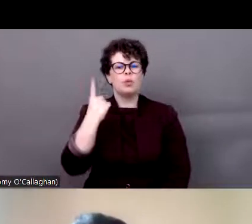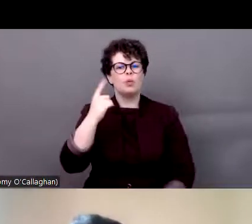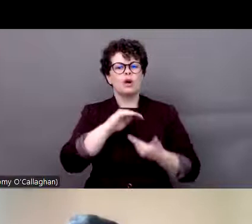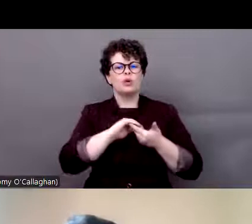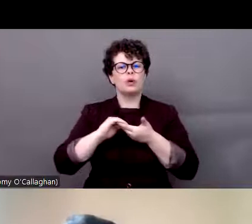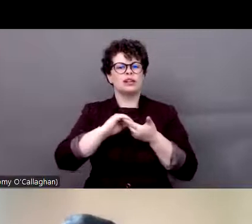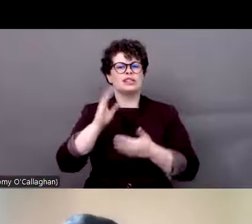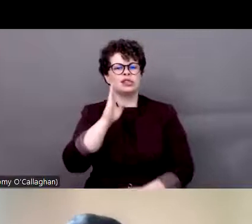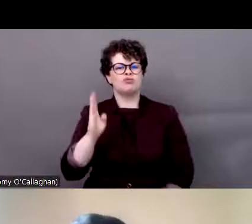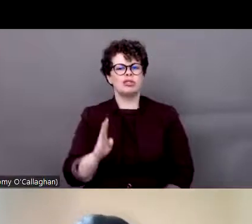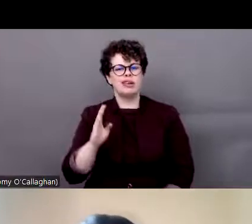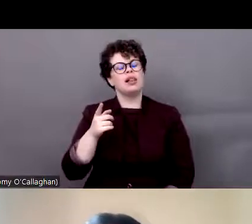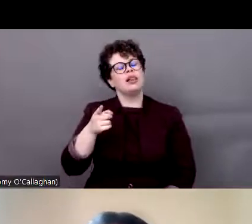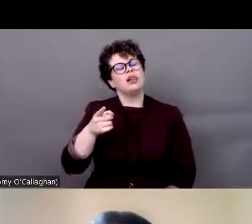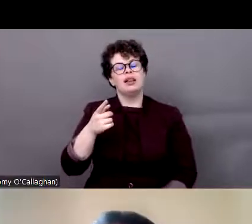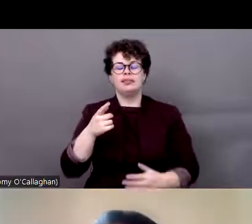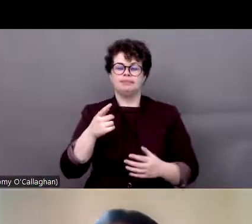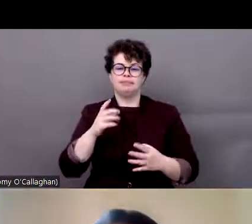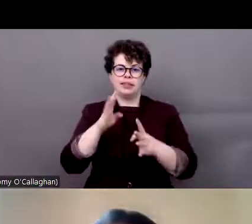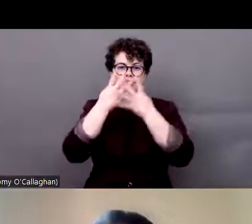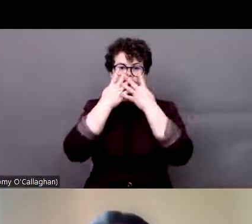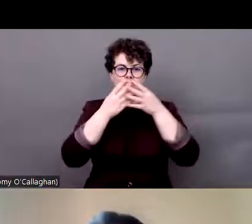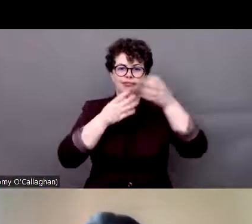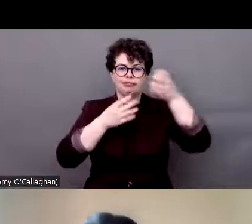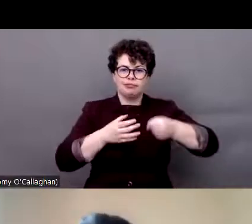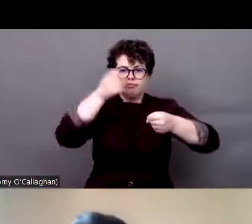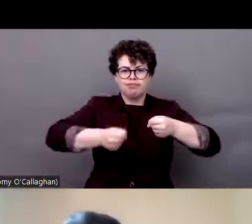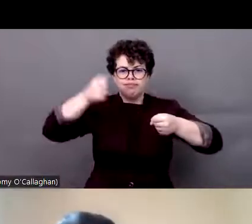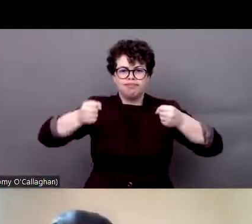is the prison system in Brazil, more